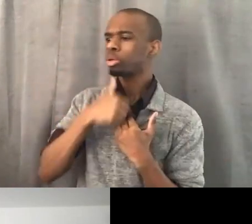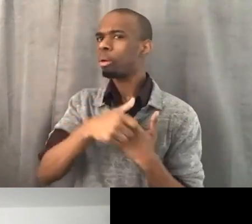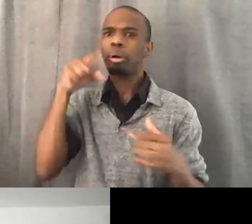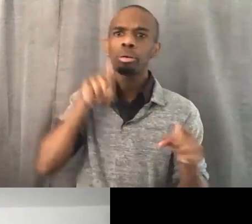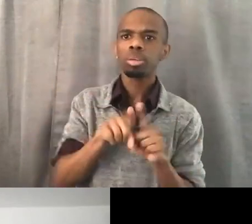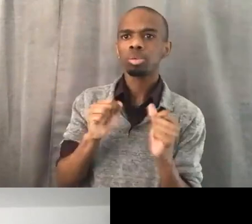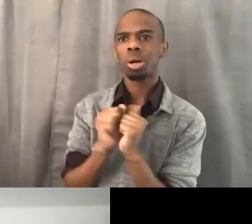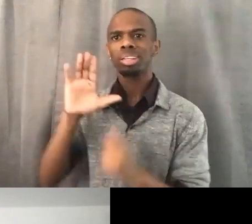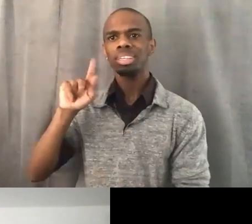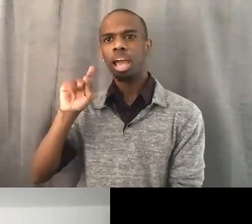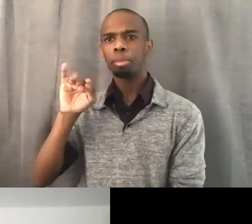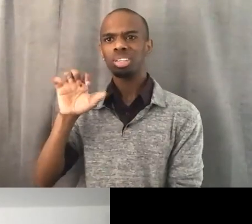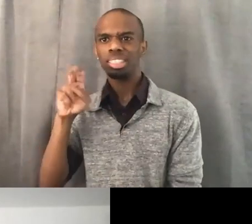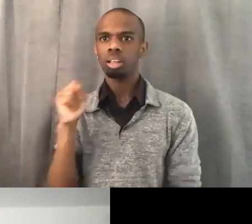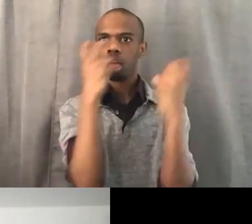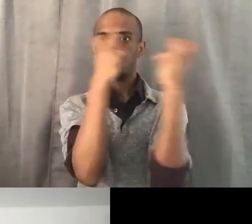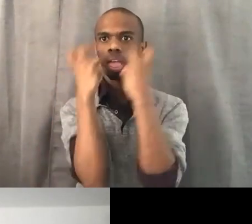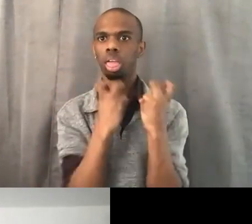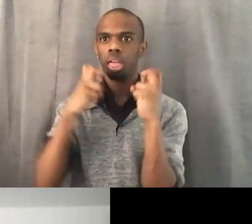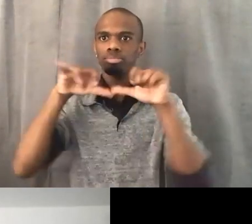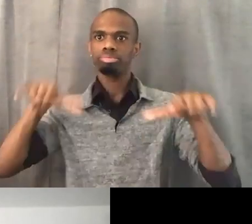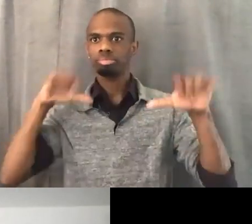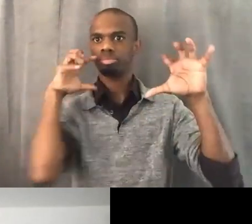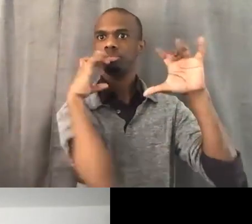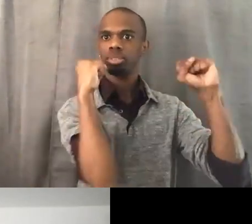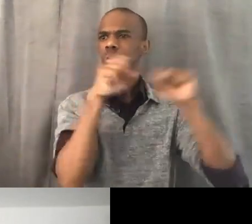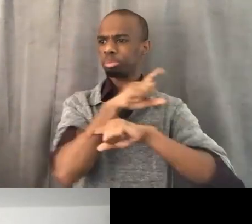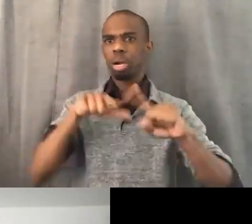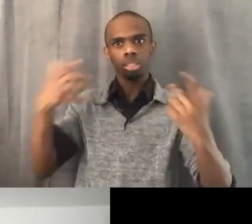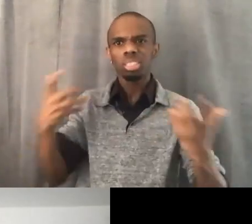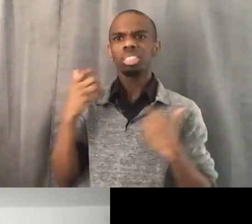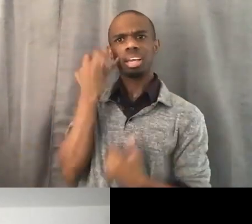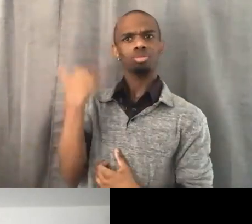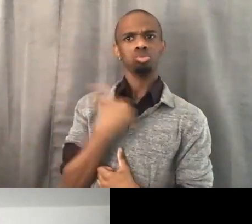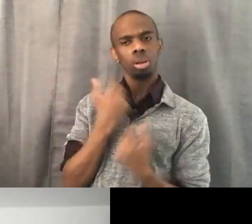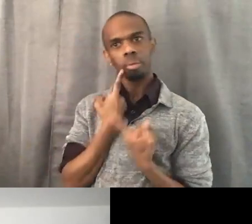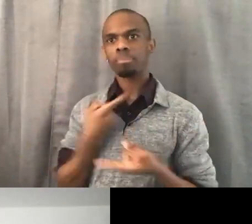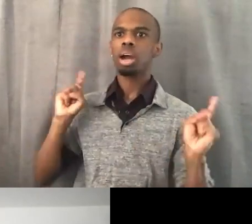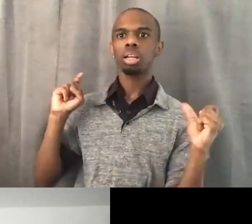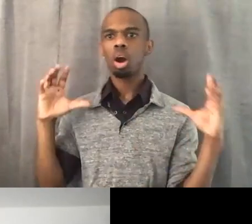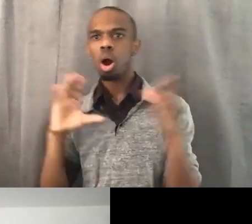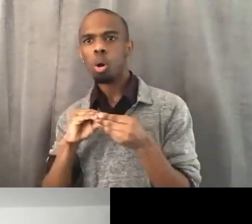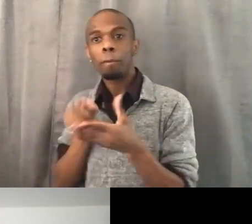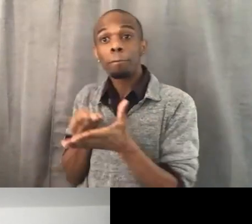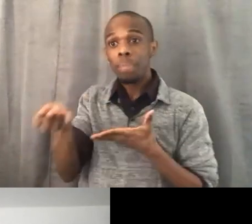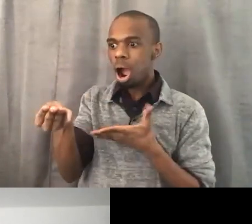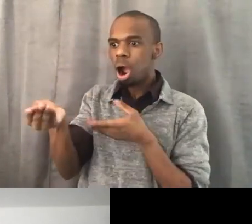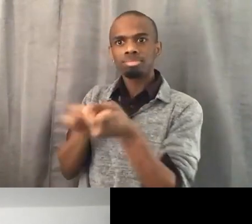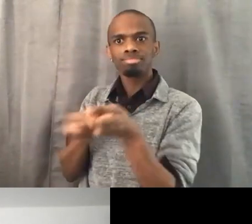but there's a degree of autonomy that comes with being able to buy, especially in our own neighborhoods.